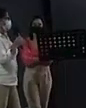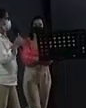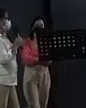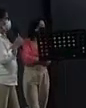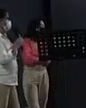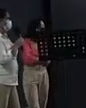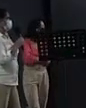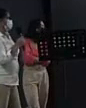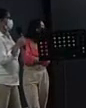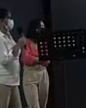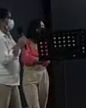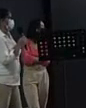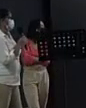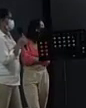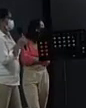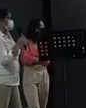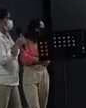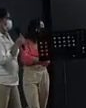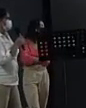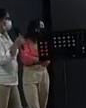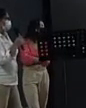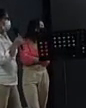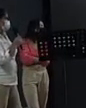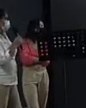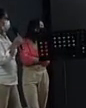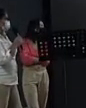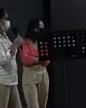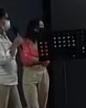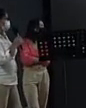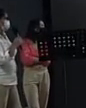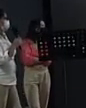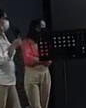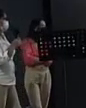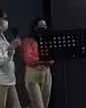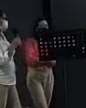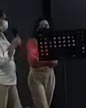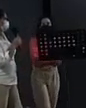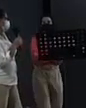agricultural exports and to companies that are family members That have legal status in the case it is mine